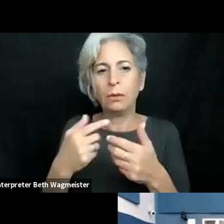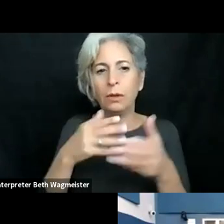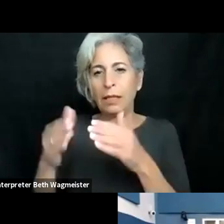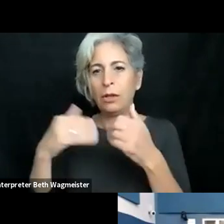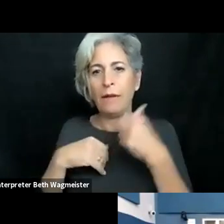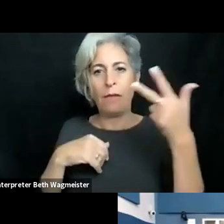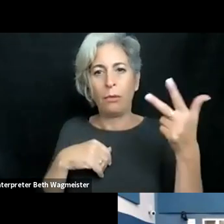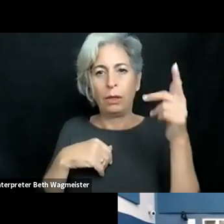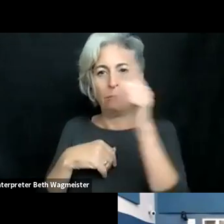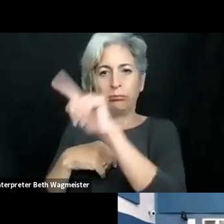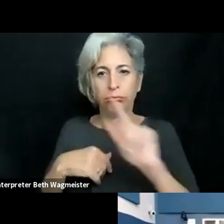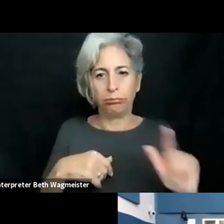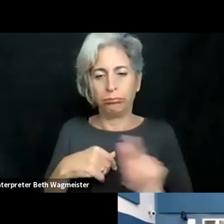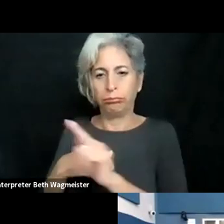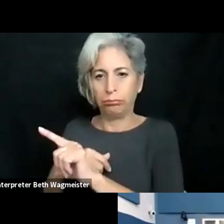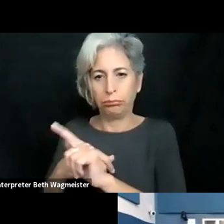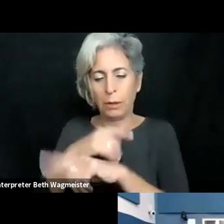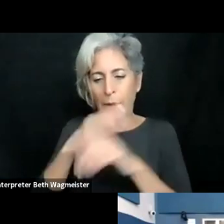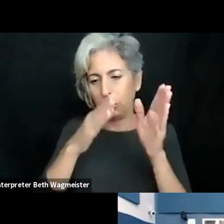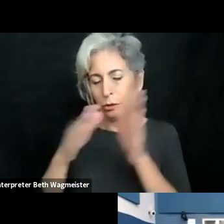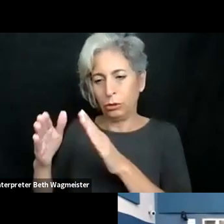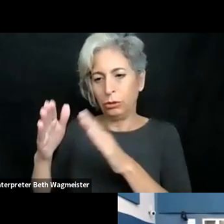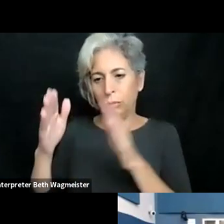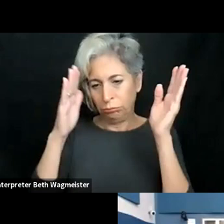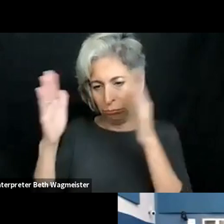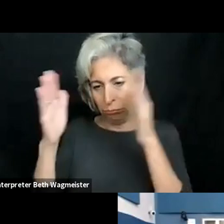Africa. And as time is short and we have to be very careful with the